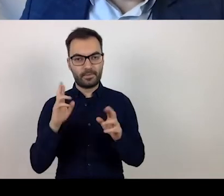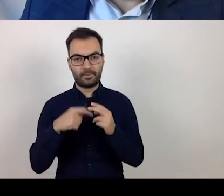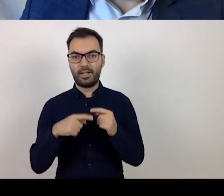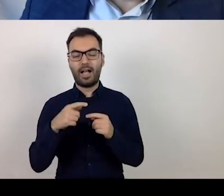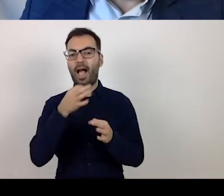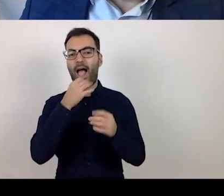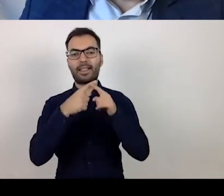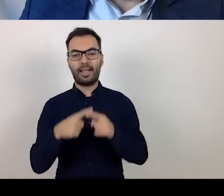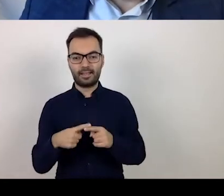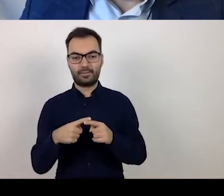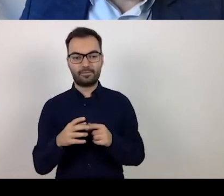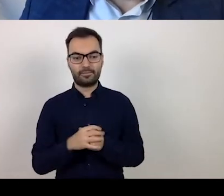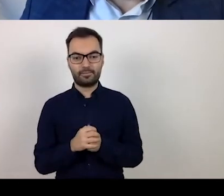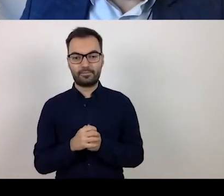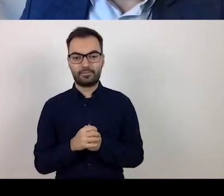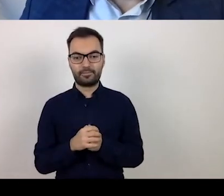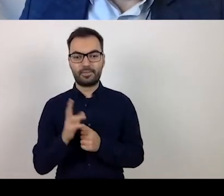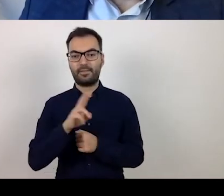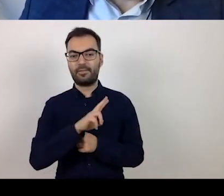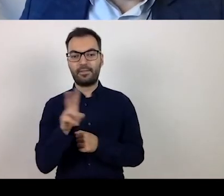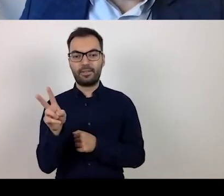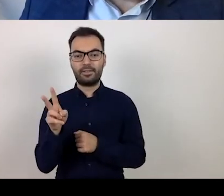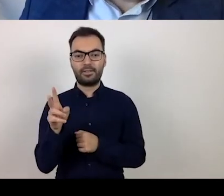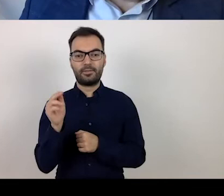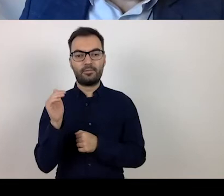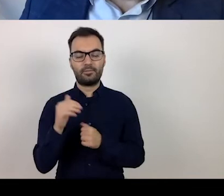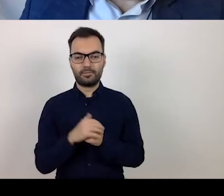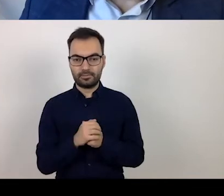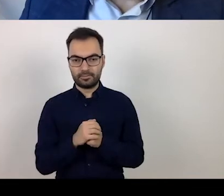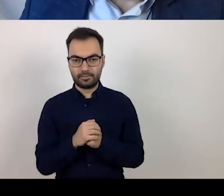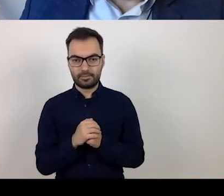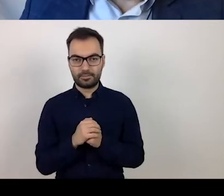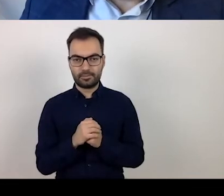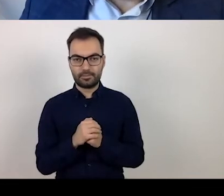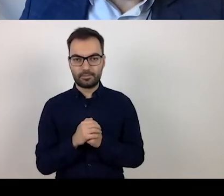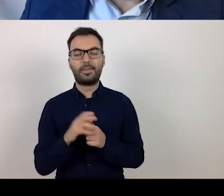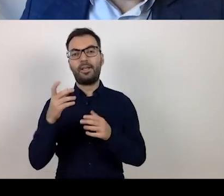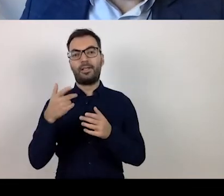and you will be asked to answer them.